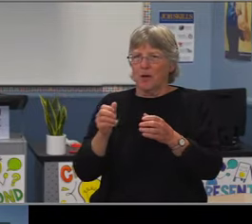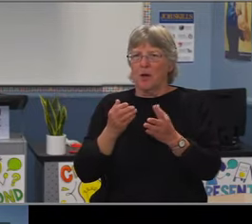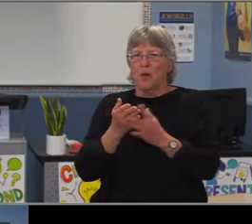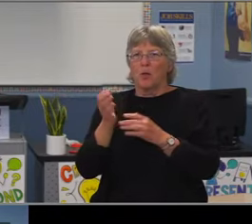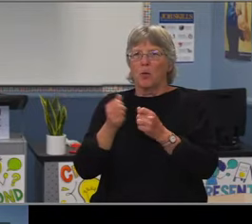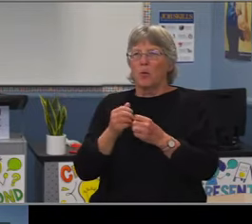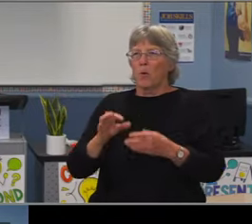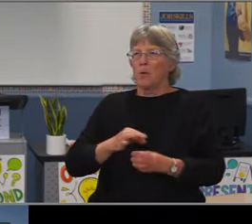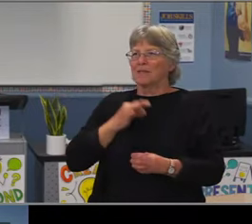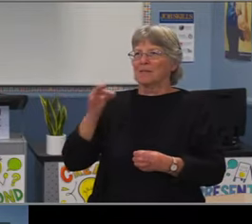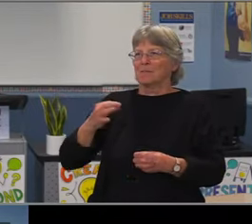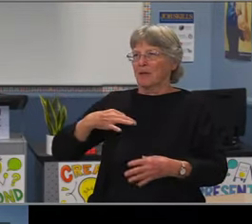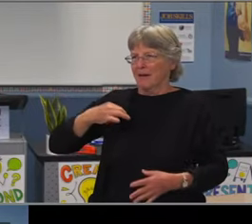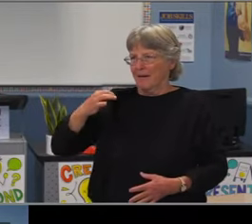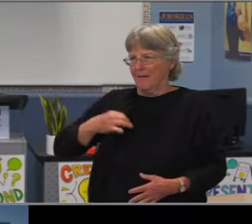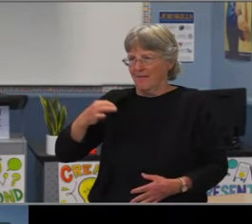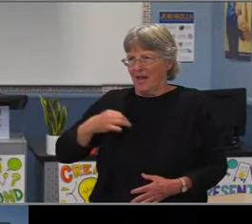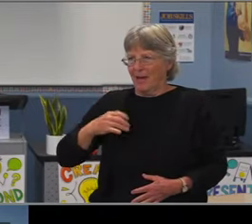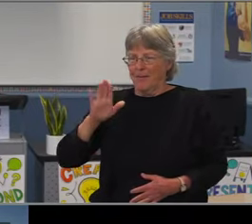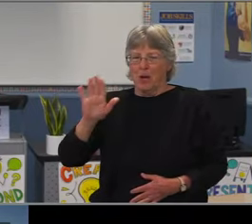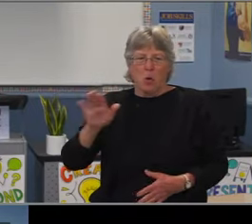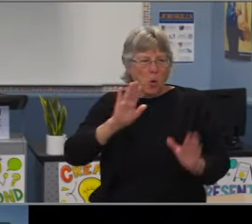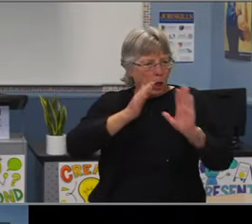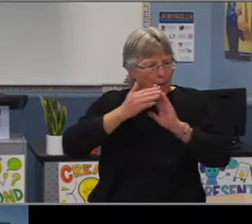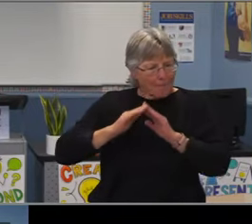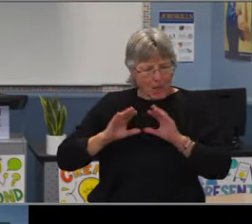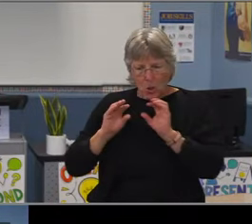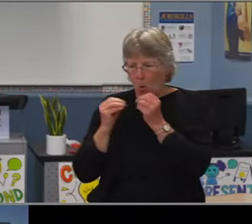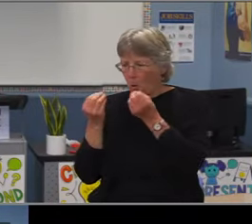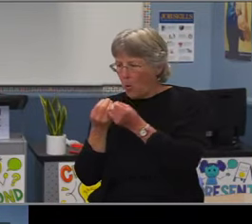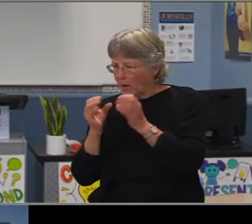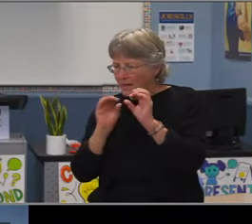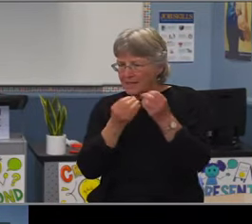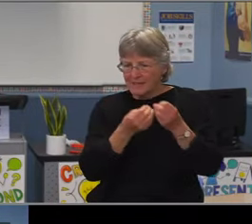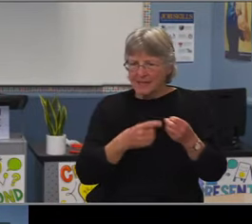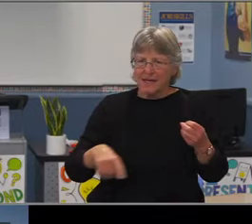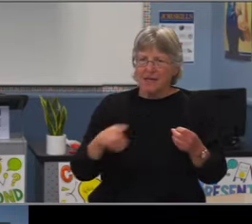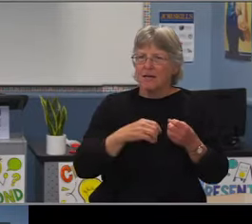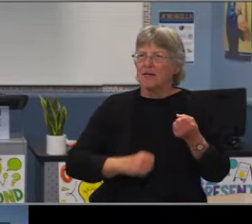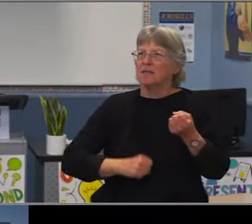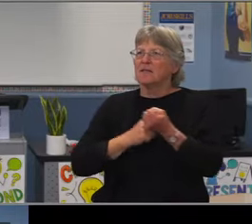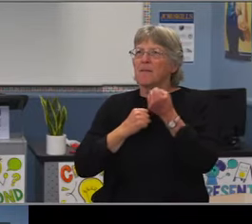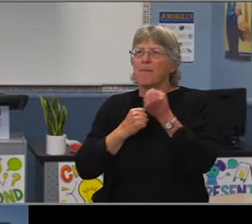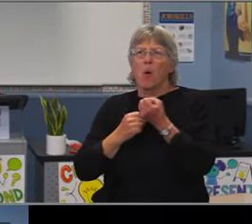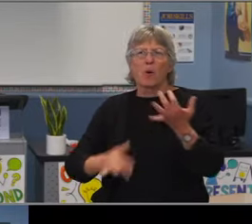but just wanna give props to everyone that did so much to make everyone's lives a little bit